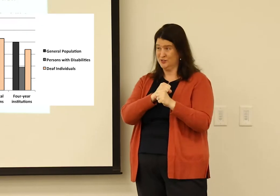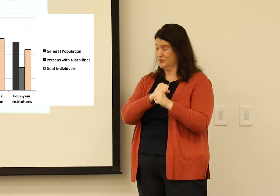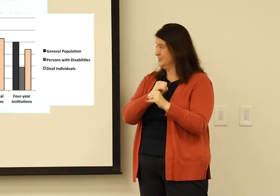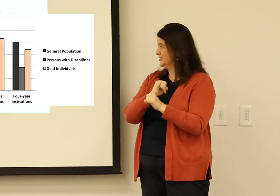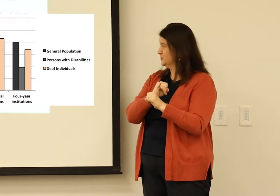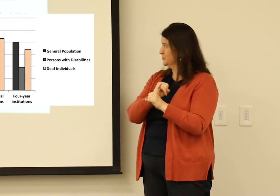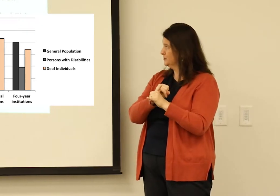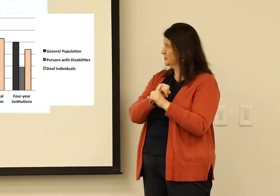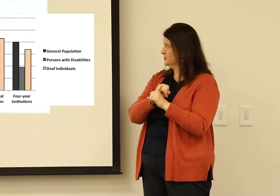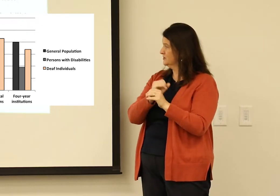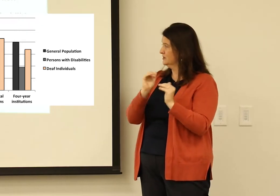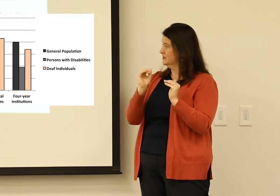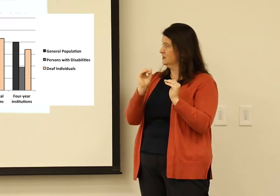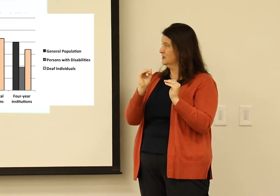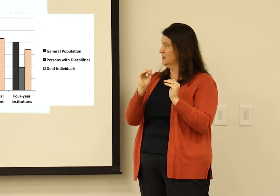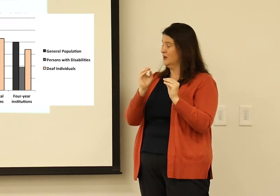But when you get to the four-year institutions ...